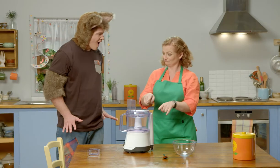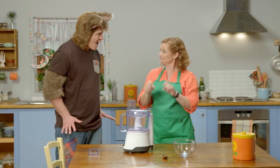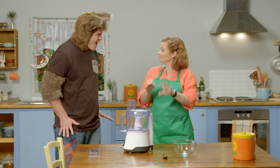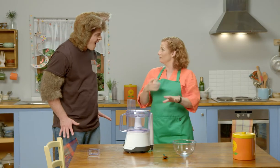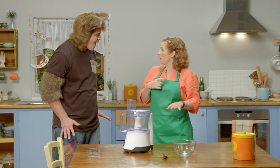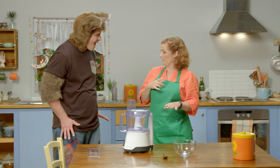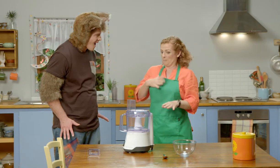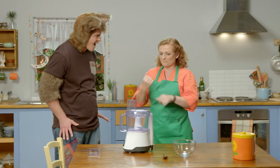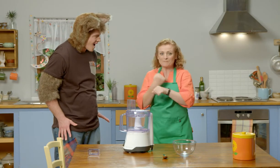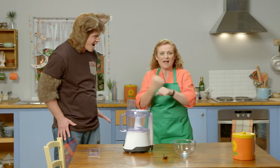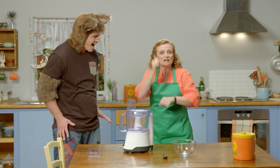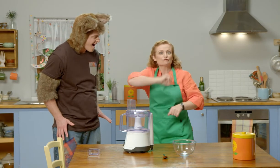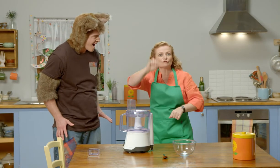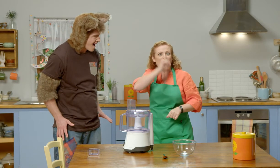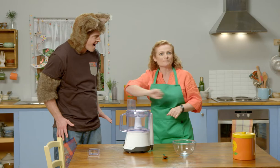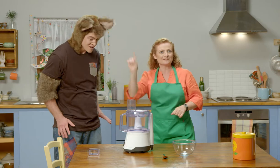We're now ready to make some ice cream.